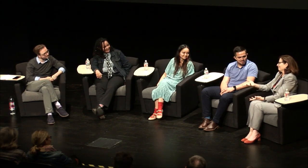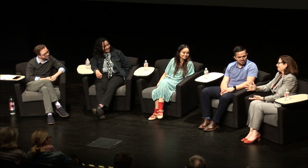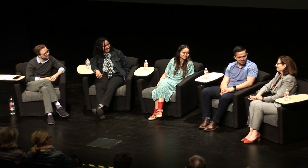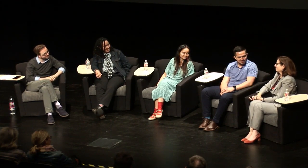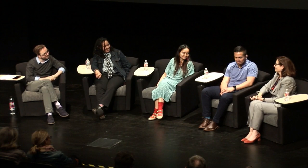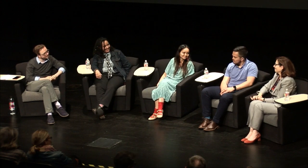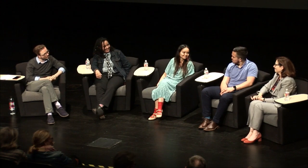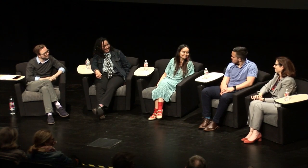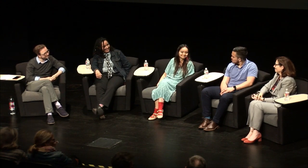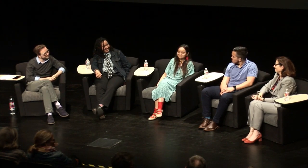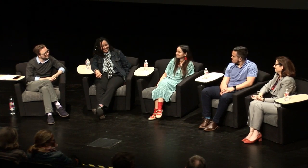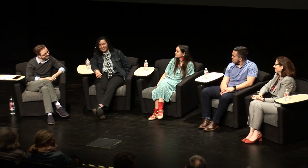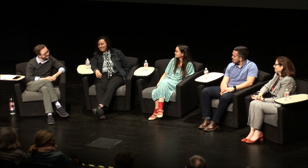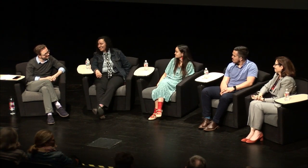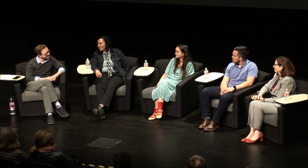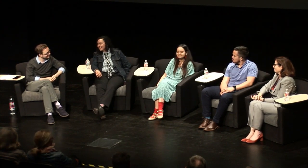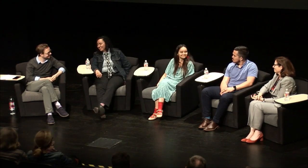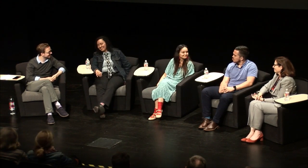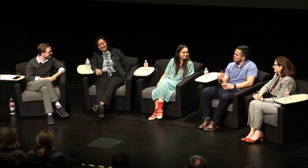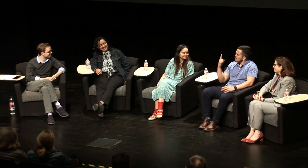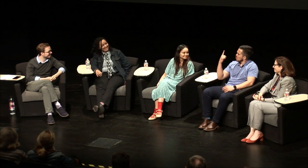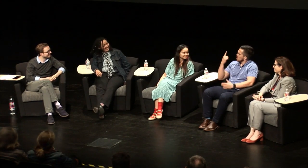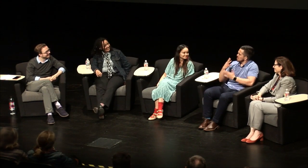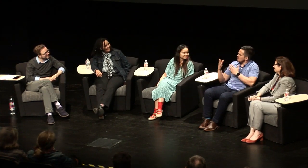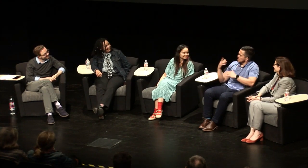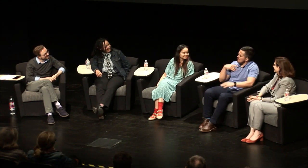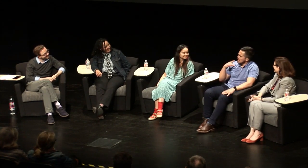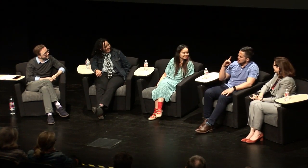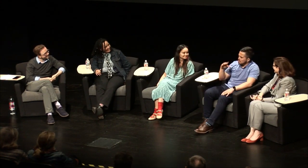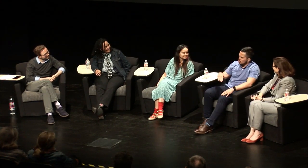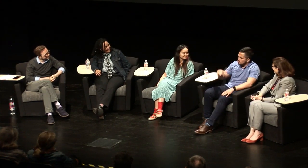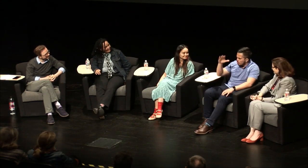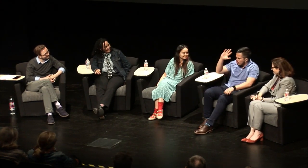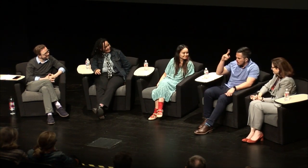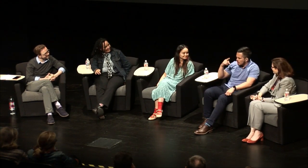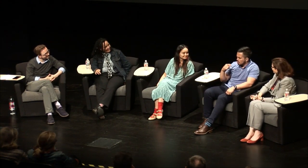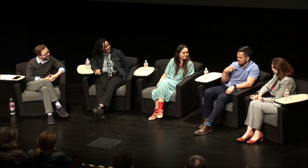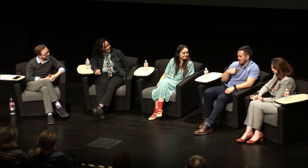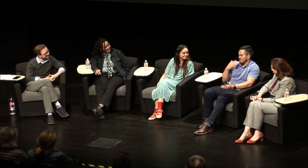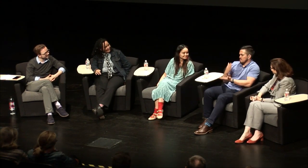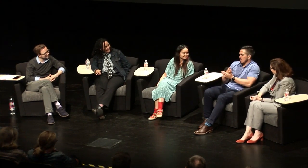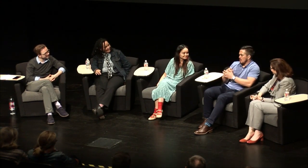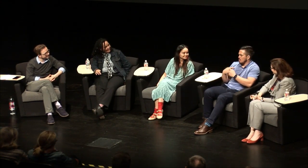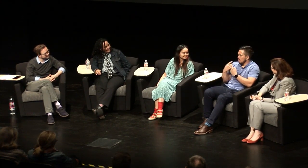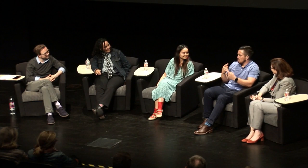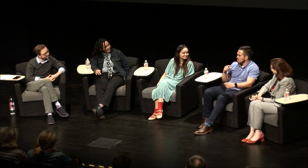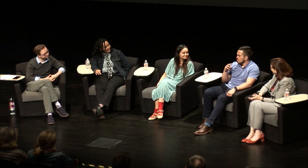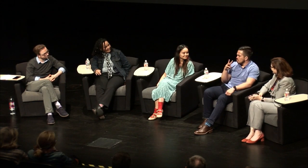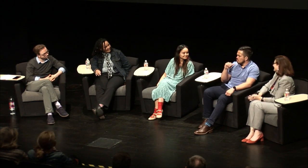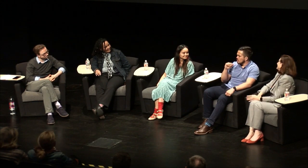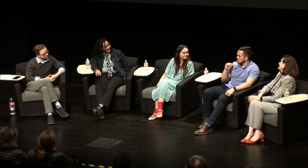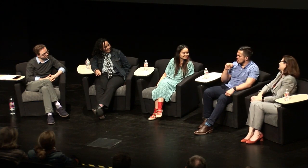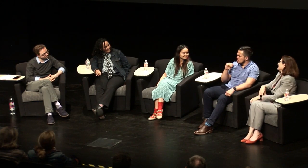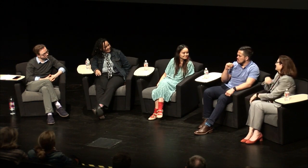they can figure it out. [Moises:] One thing I did growing up I've stopped doing it but